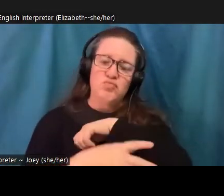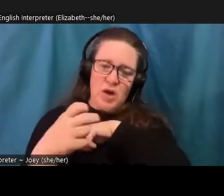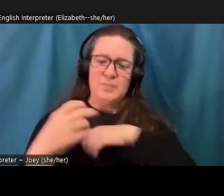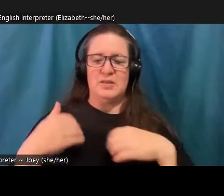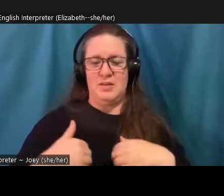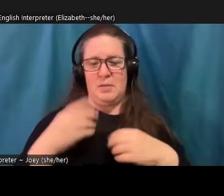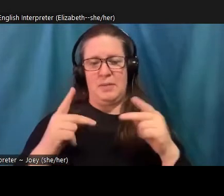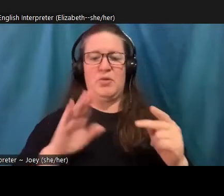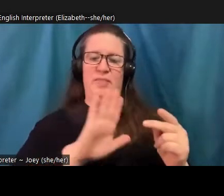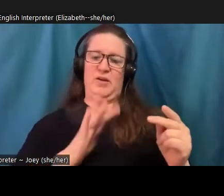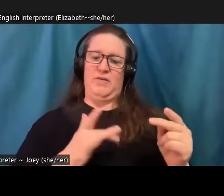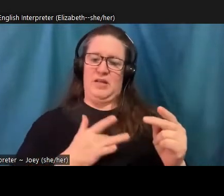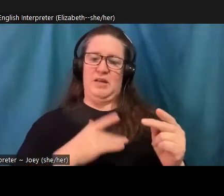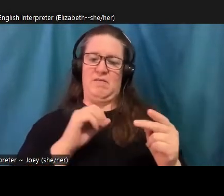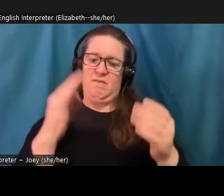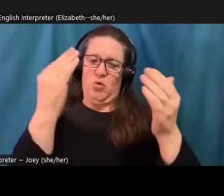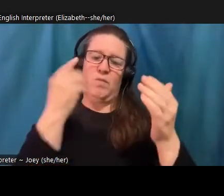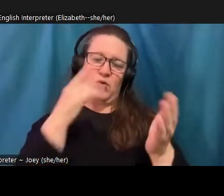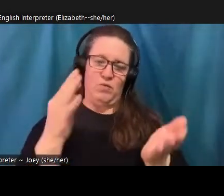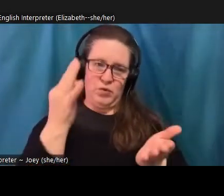emotional harm is not just a matter of intergenerational